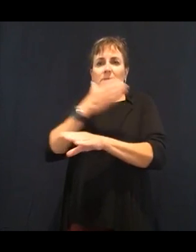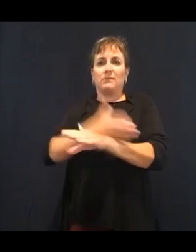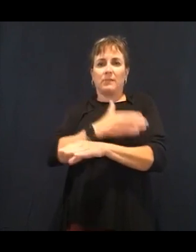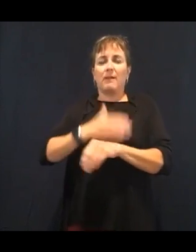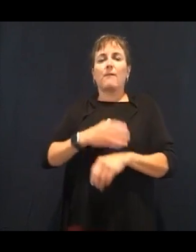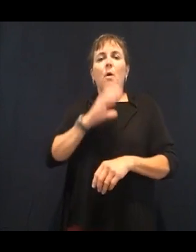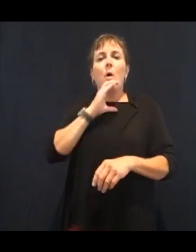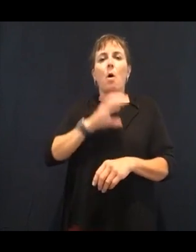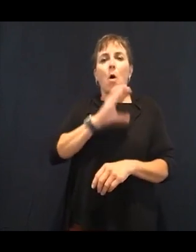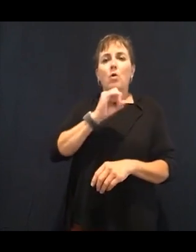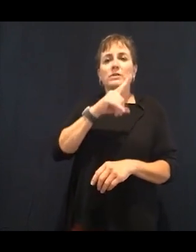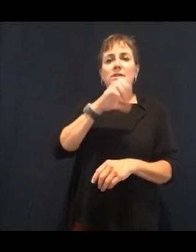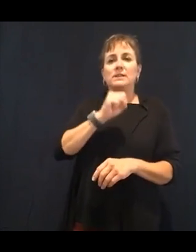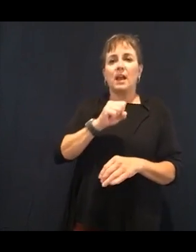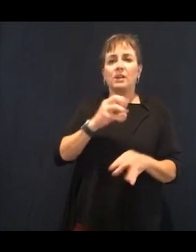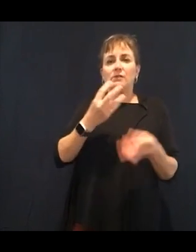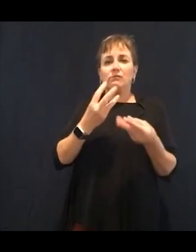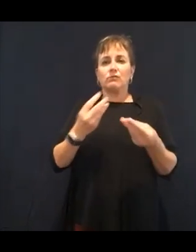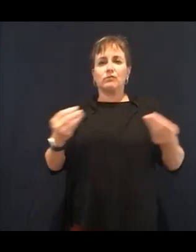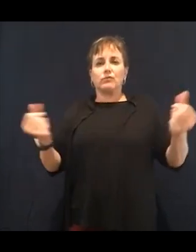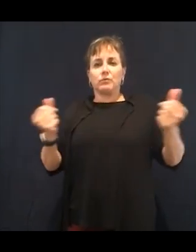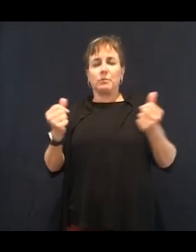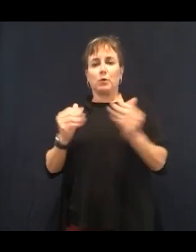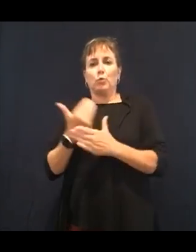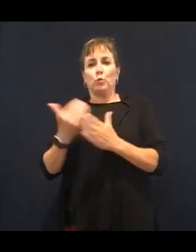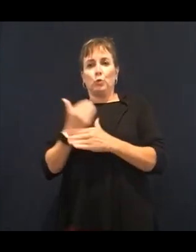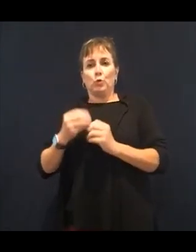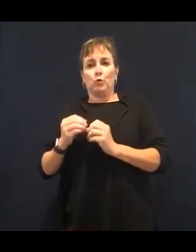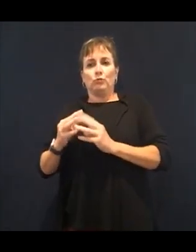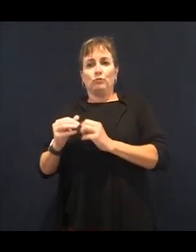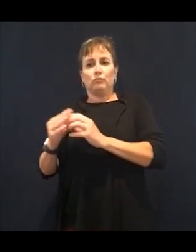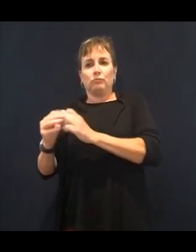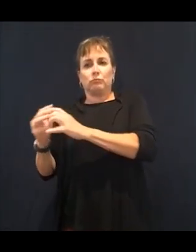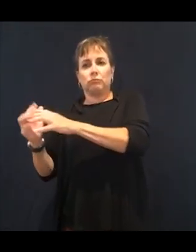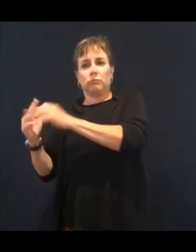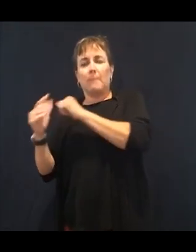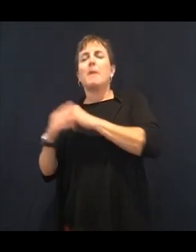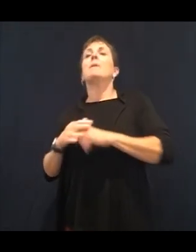that you start a new day. So you're not bringing over your cravings from the day